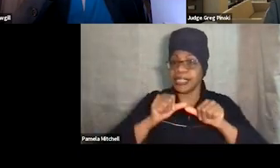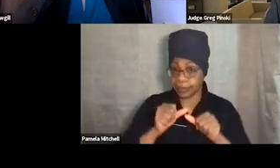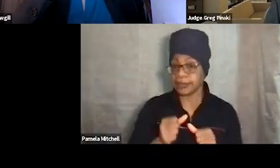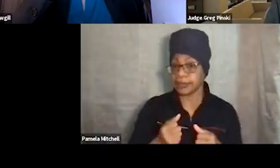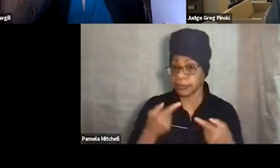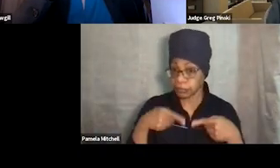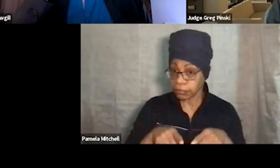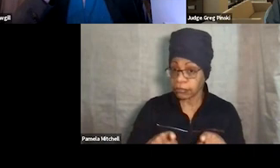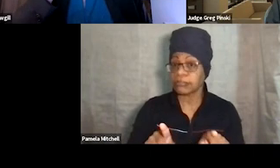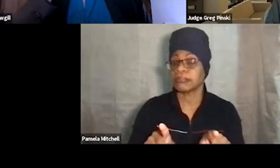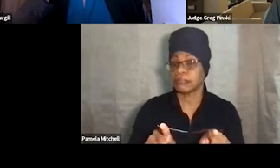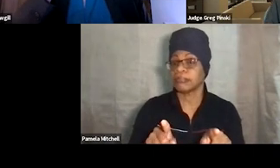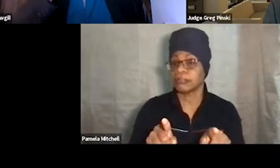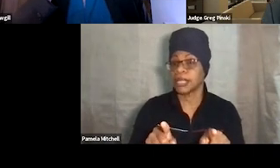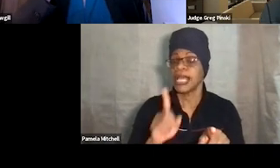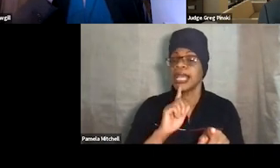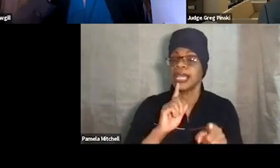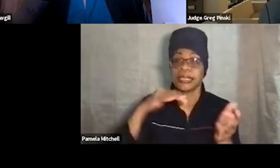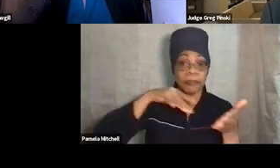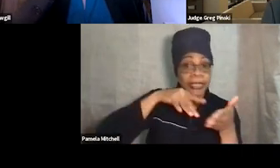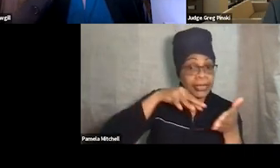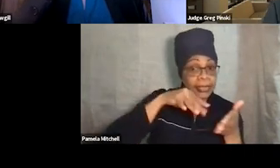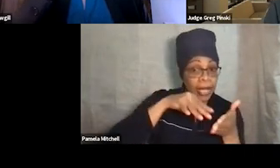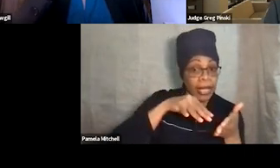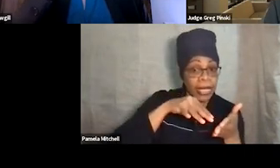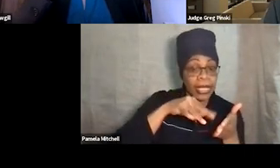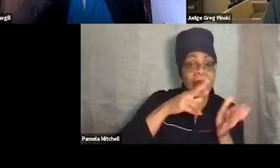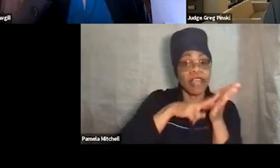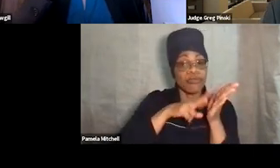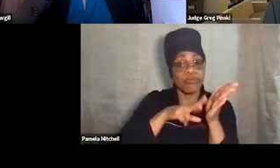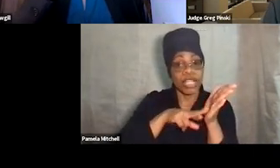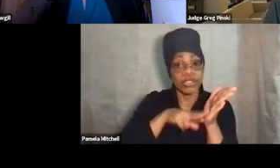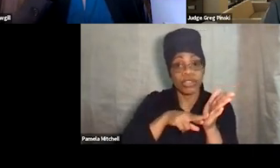This has been studied and there's research that goes behind